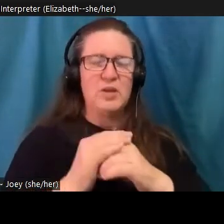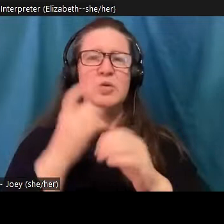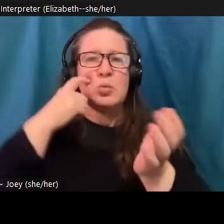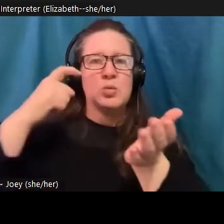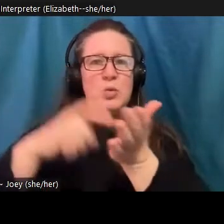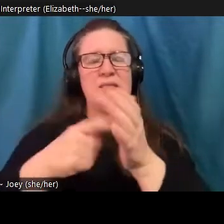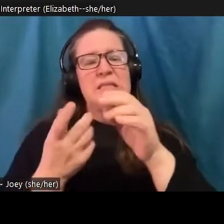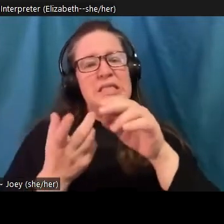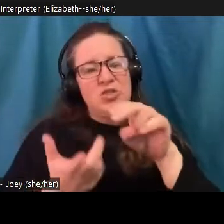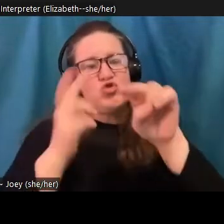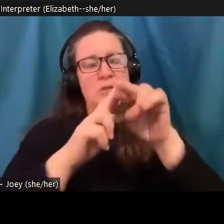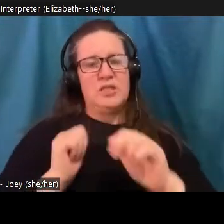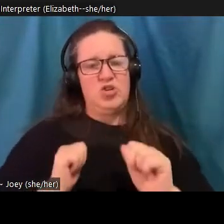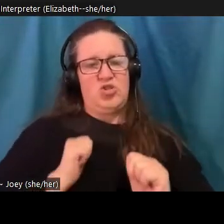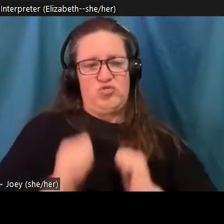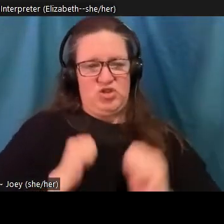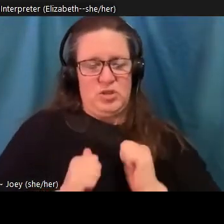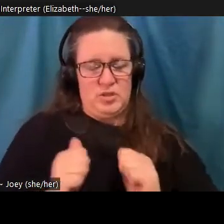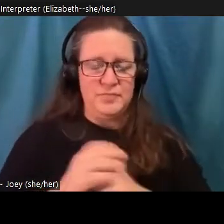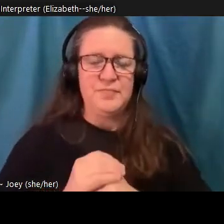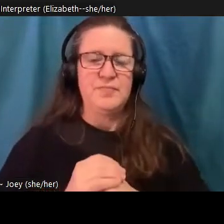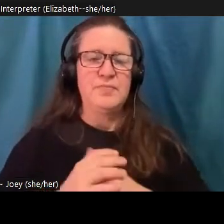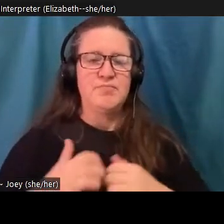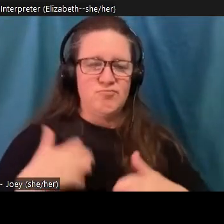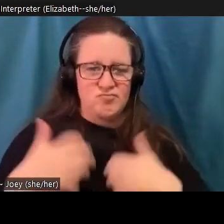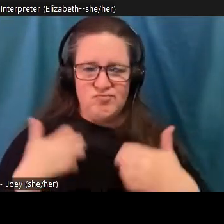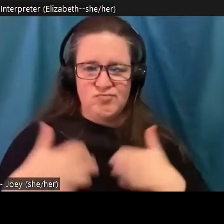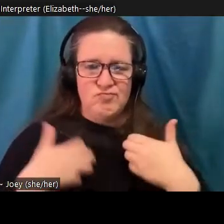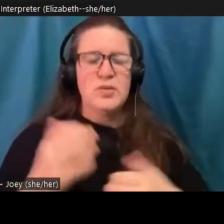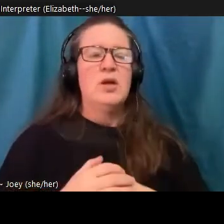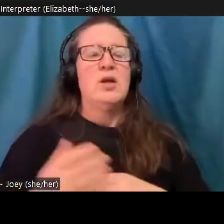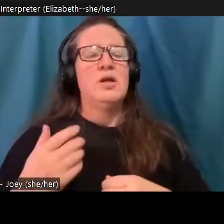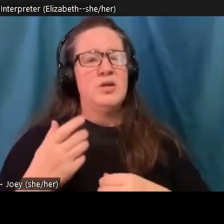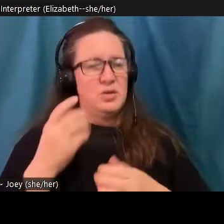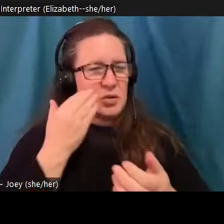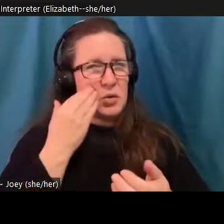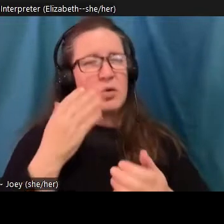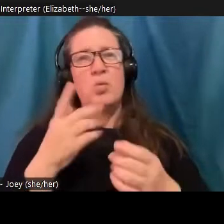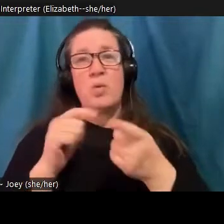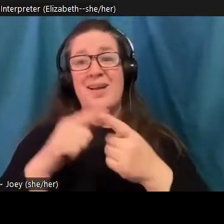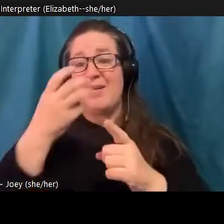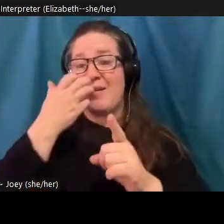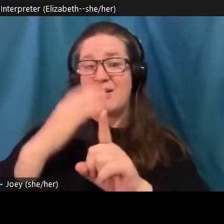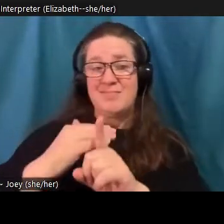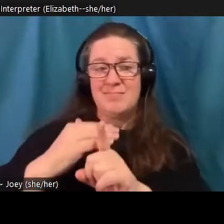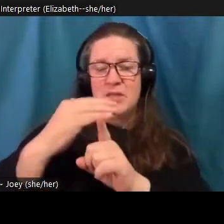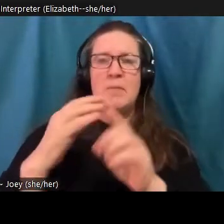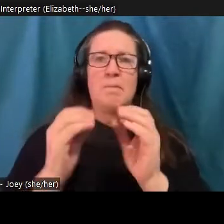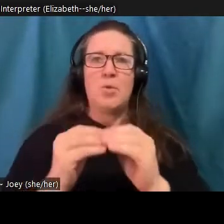hot days, there are more fights at sports events, more people honking their horns out on the road, higher rates of domestic